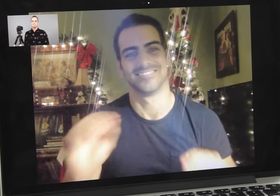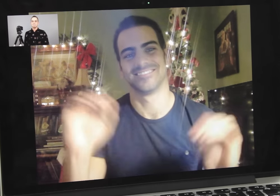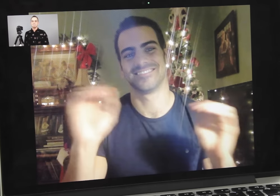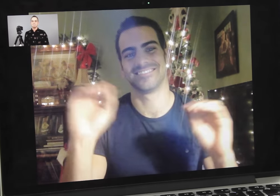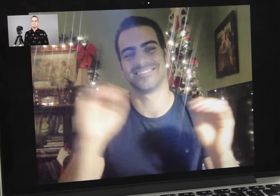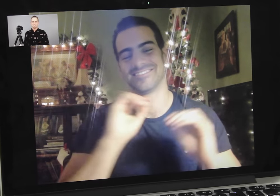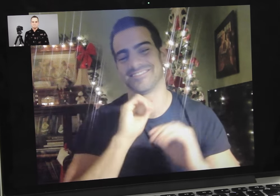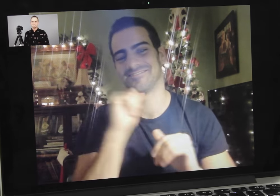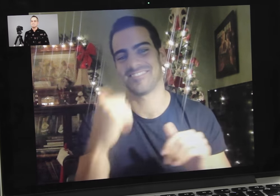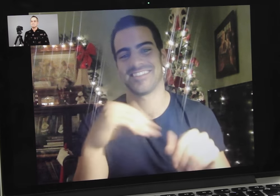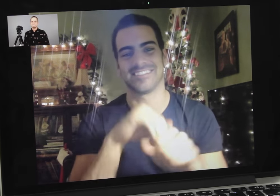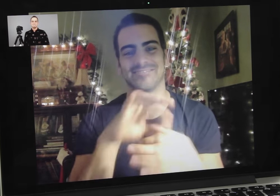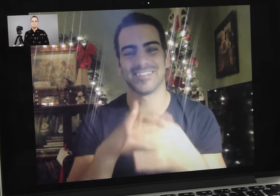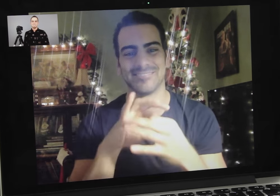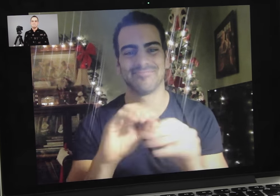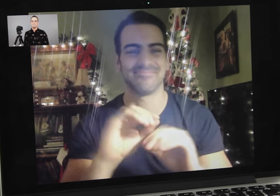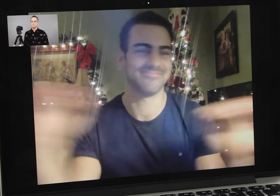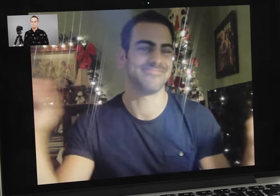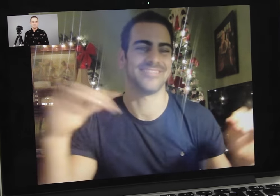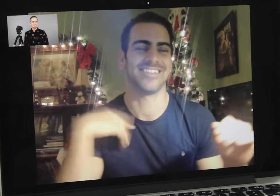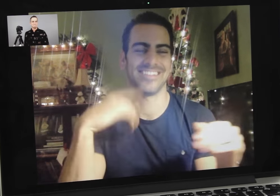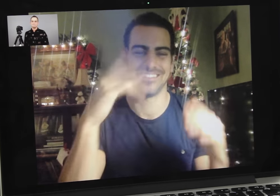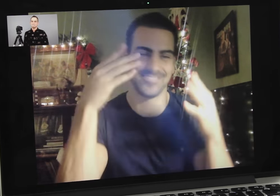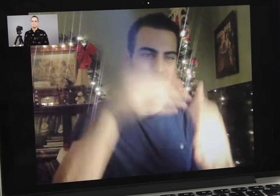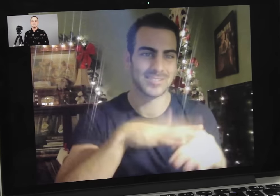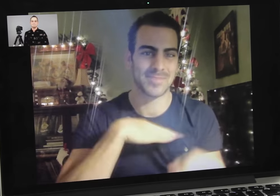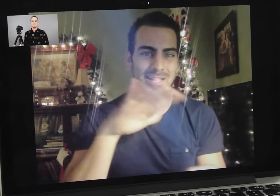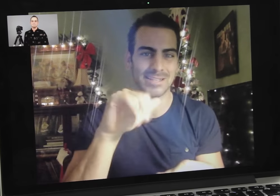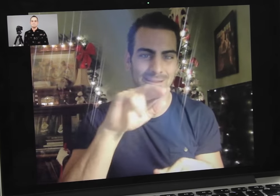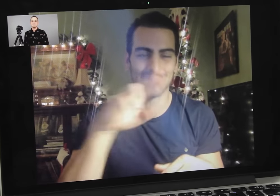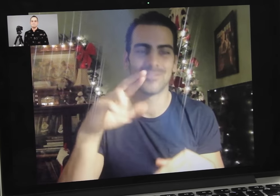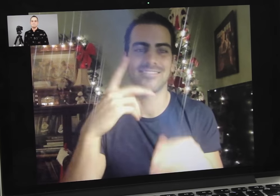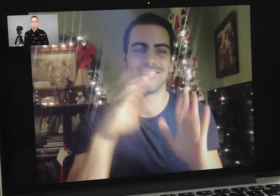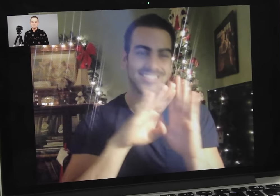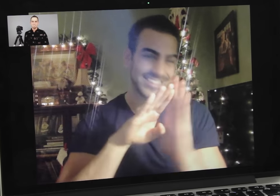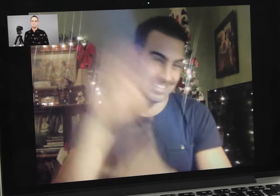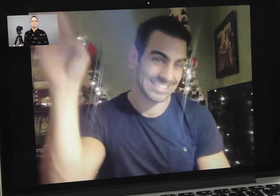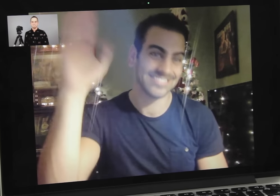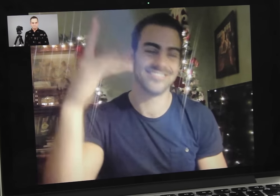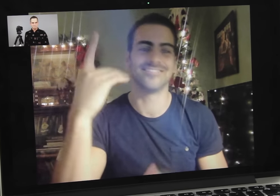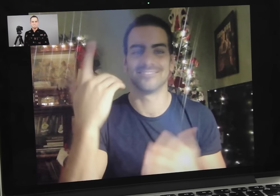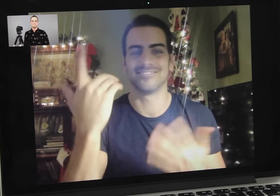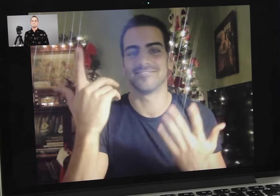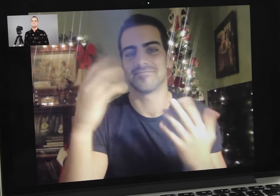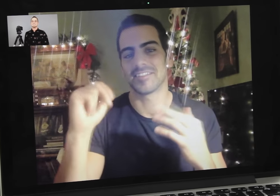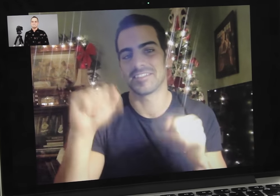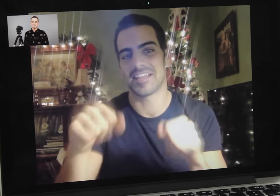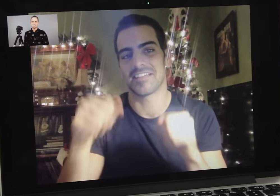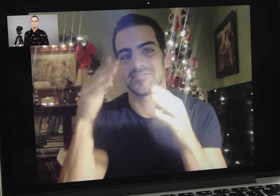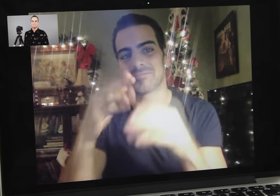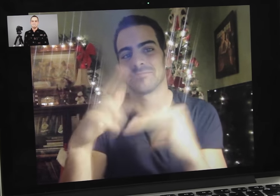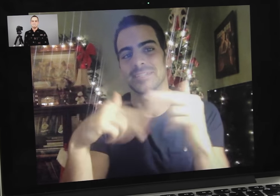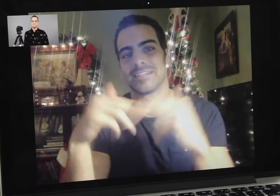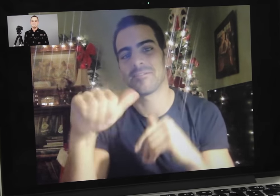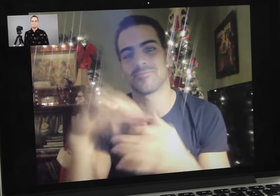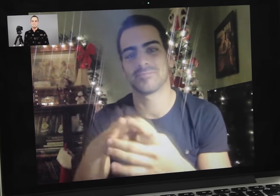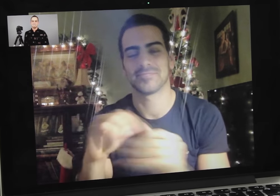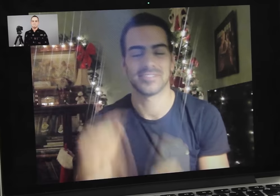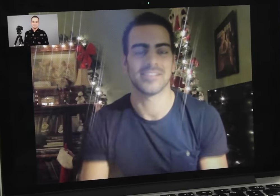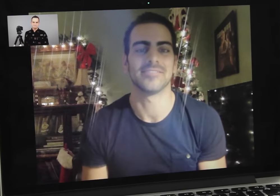Nyle: Nope, I’m not in a relationship. I’m focused on my career. Then I can focus on building a relationship.